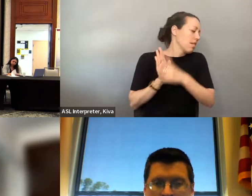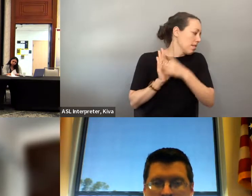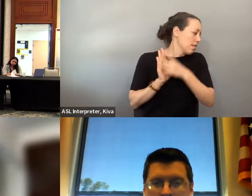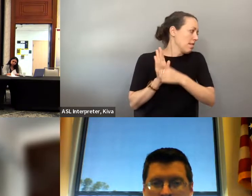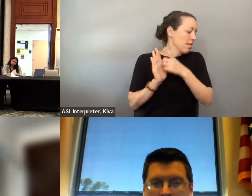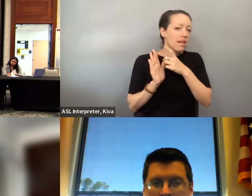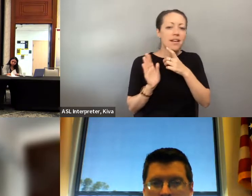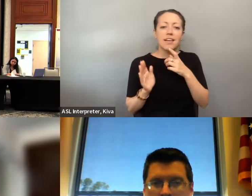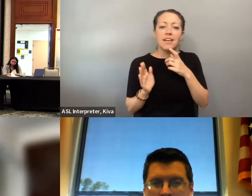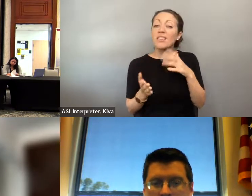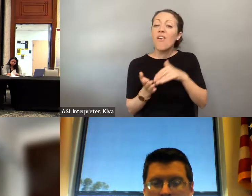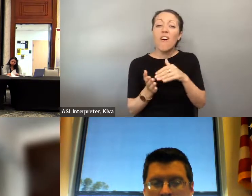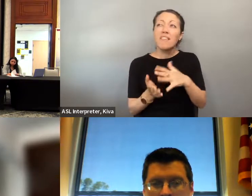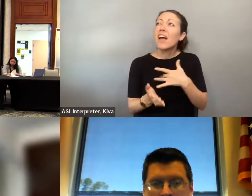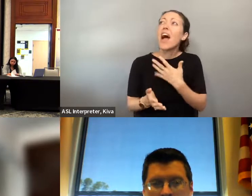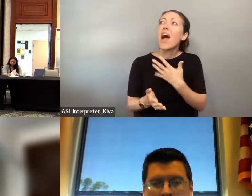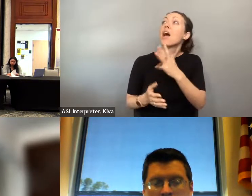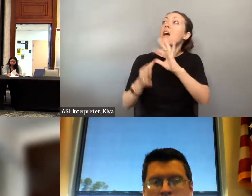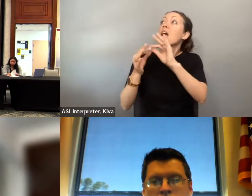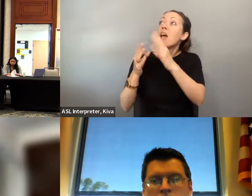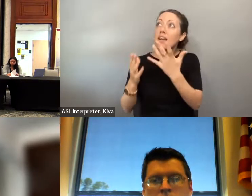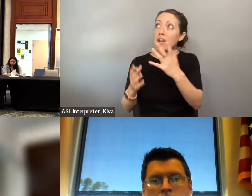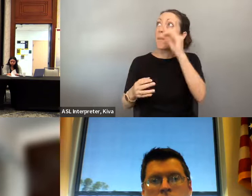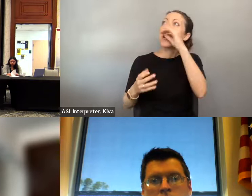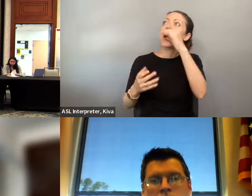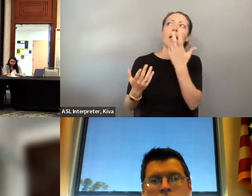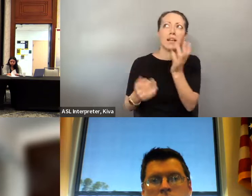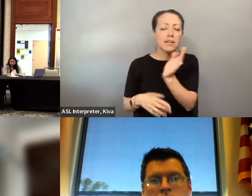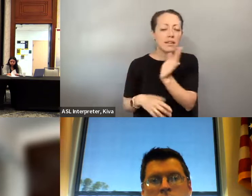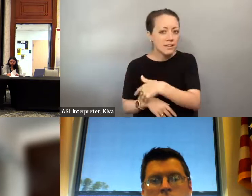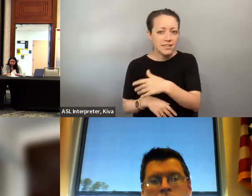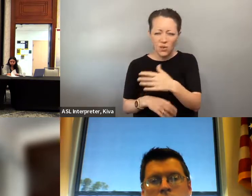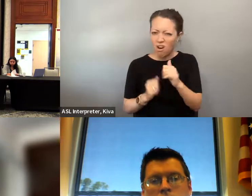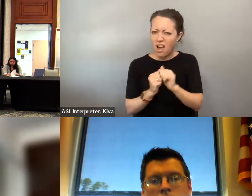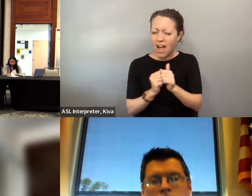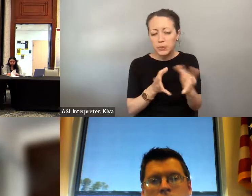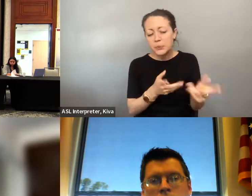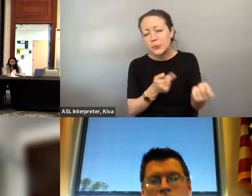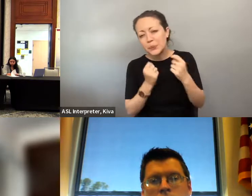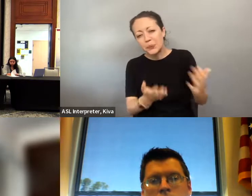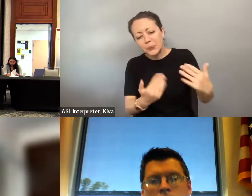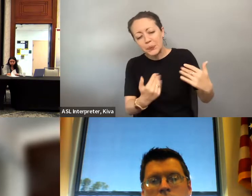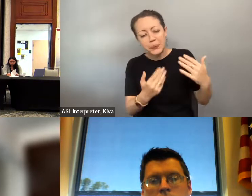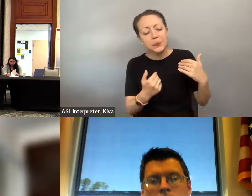unfortunately a lot of times marginalized youth disabilities have other identities as well and they're discriminated in multiple areas of their life and their